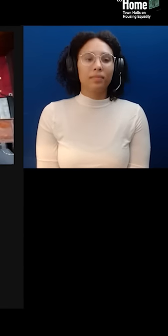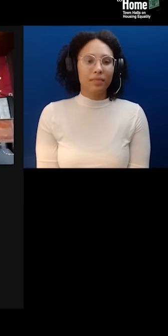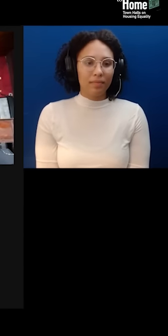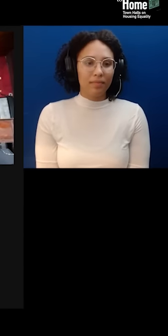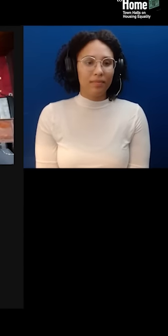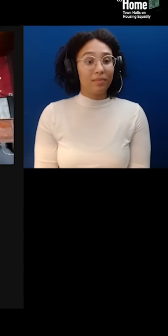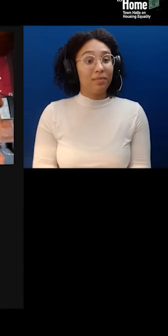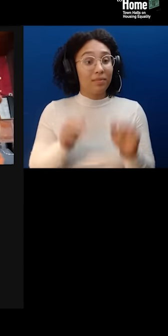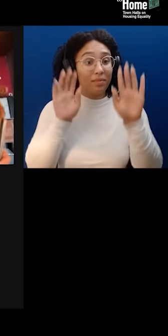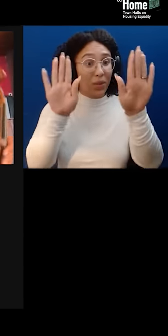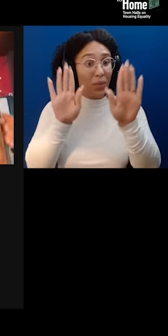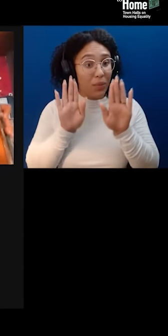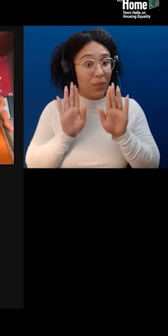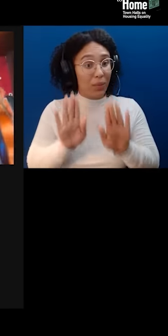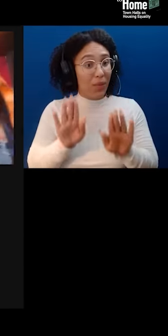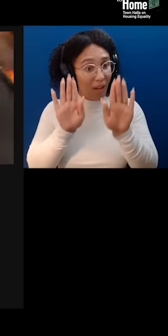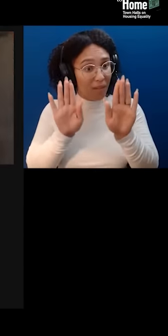Everyone, we give you Laura Ortman.